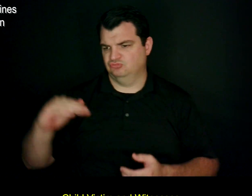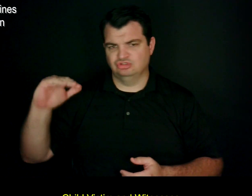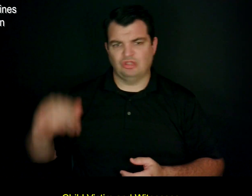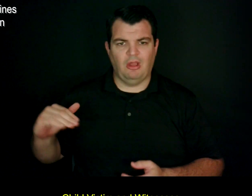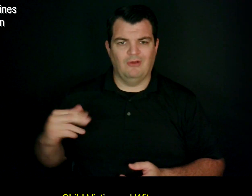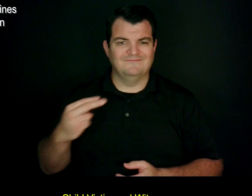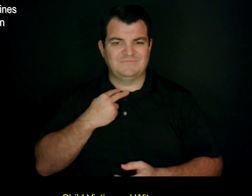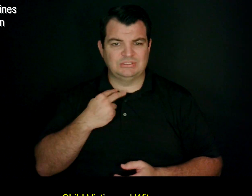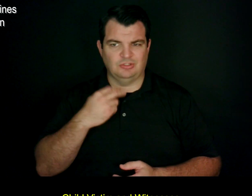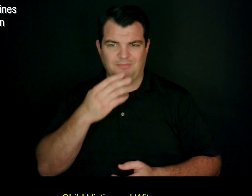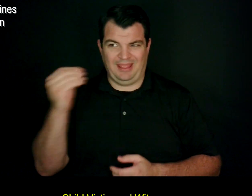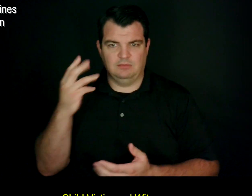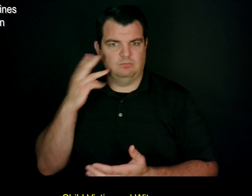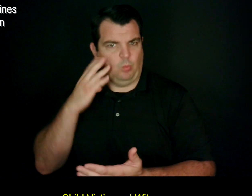Child Victim and Witnesses.